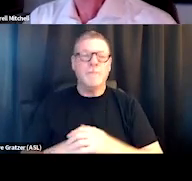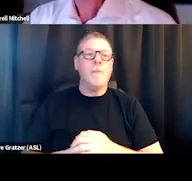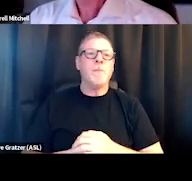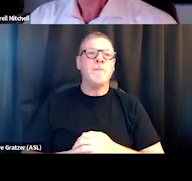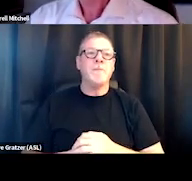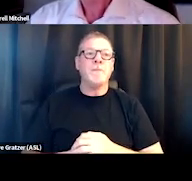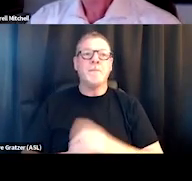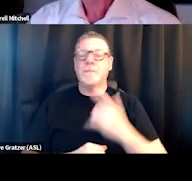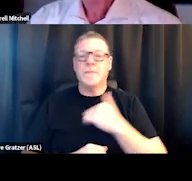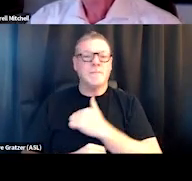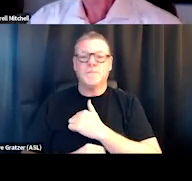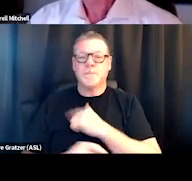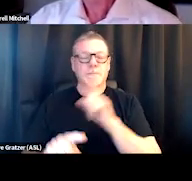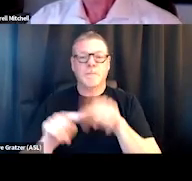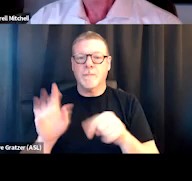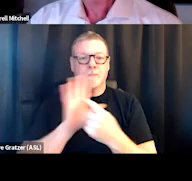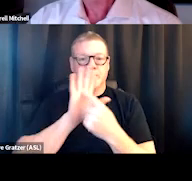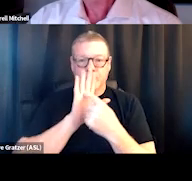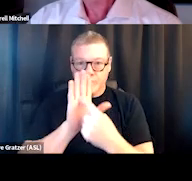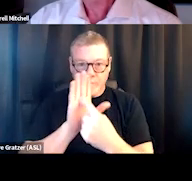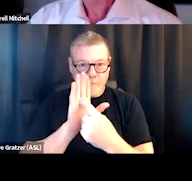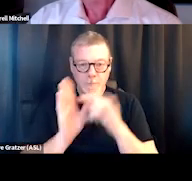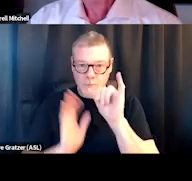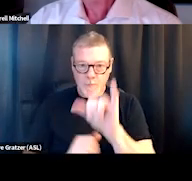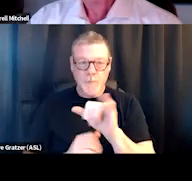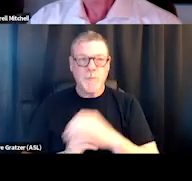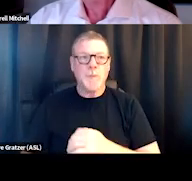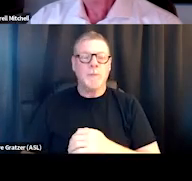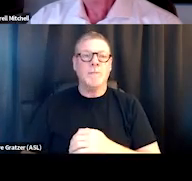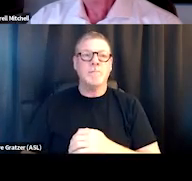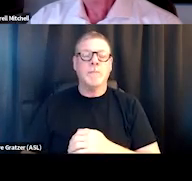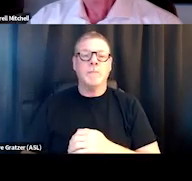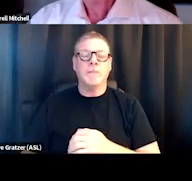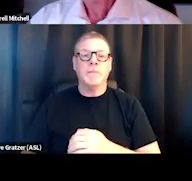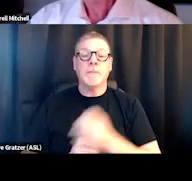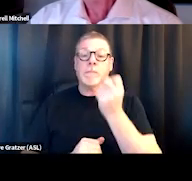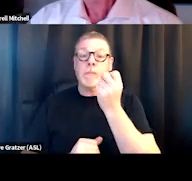You know, we can't really present that necessarily. I think the 12-step,